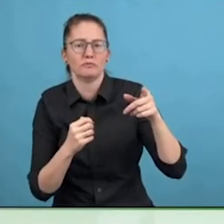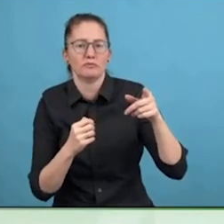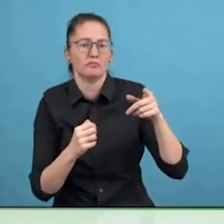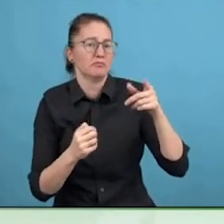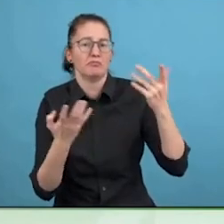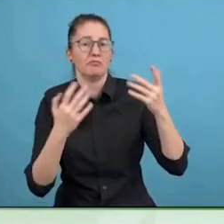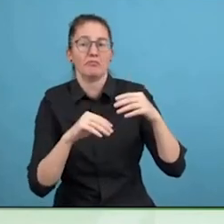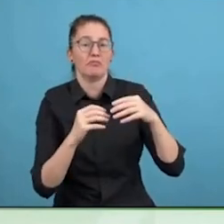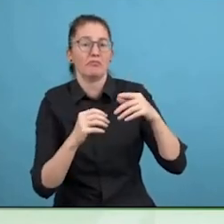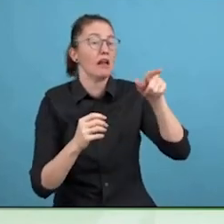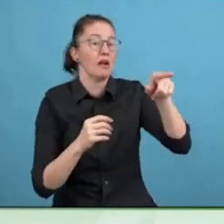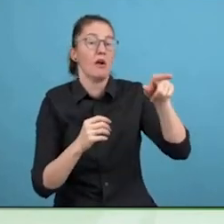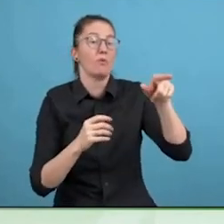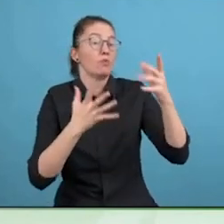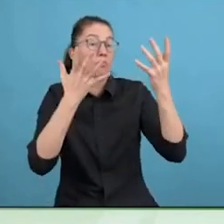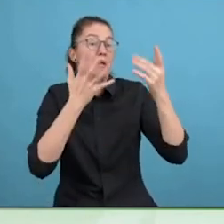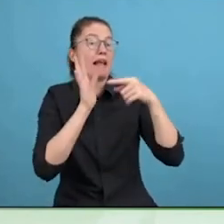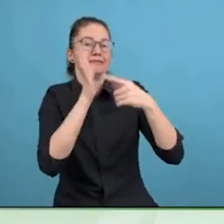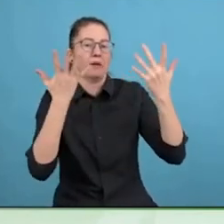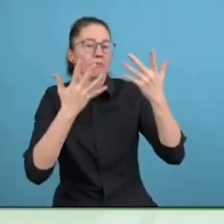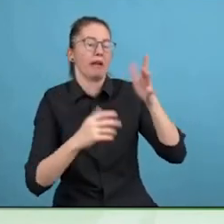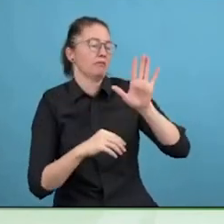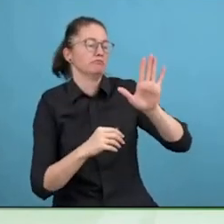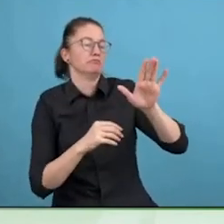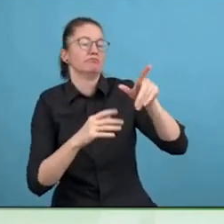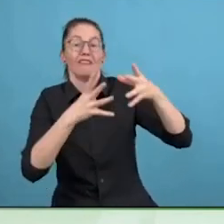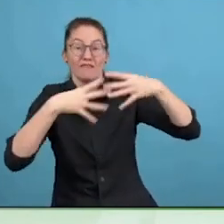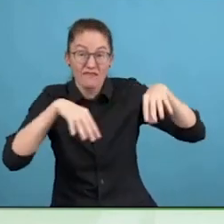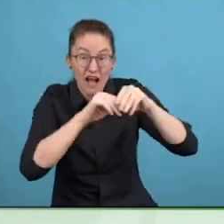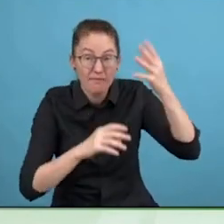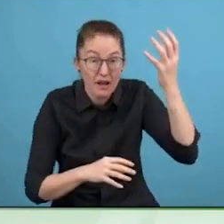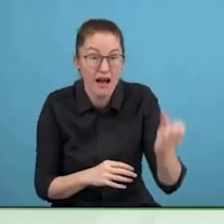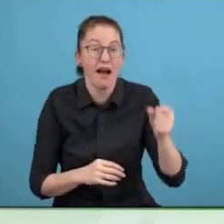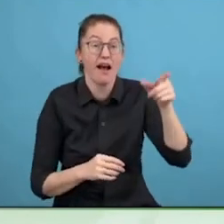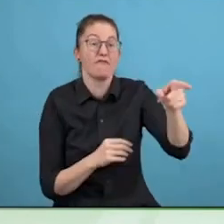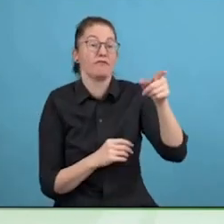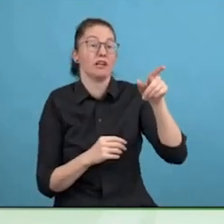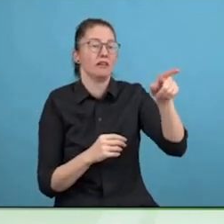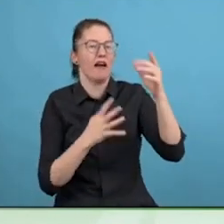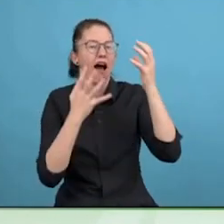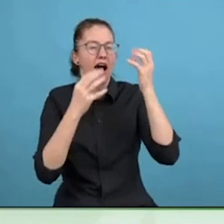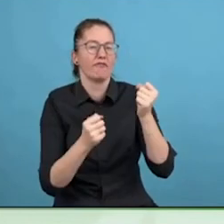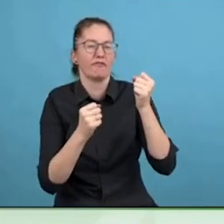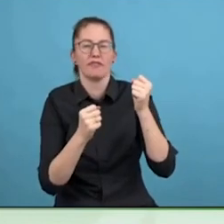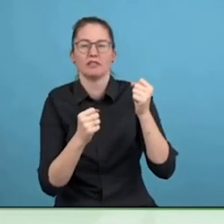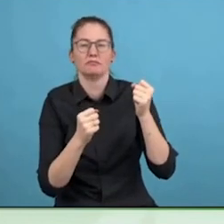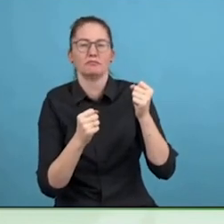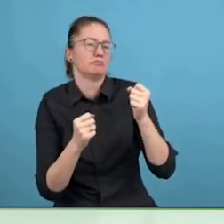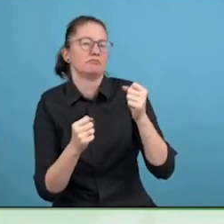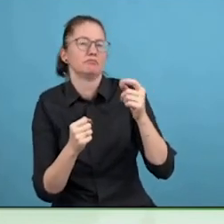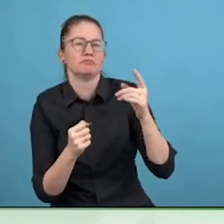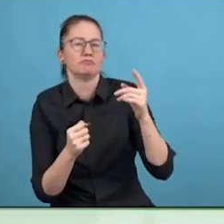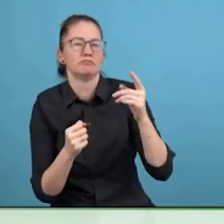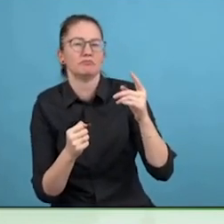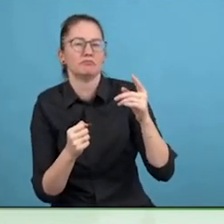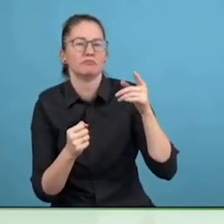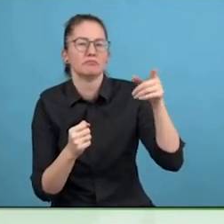is physically where ideas to restore agency at that person, saying that you are innovator.